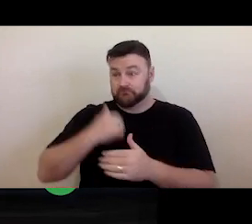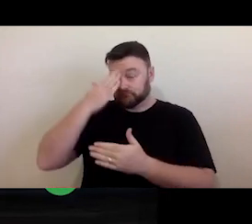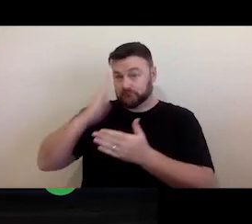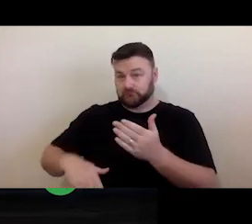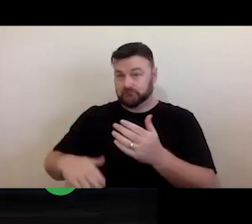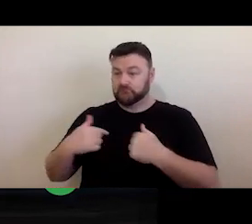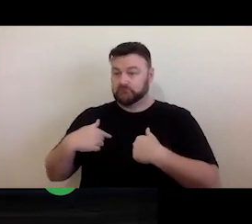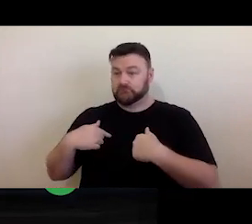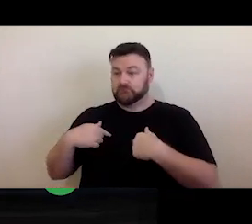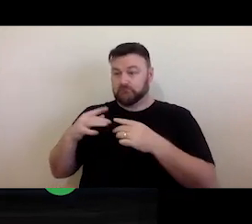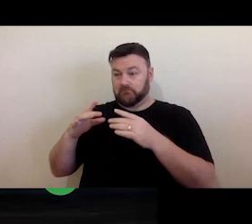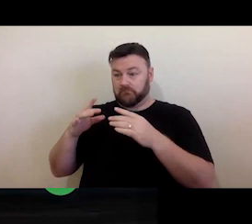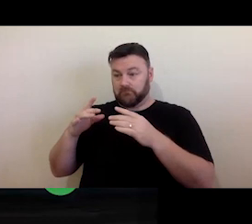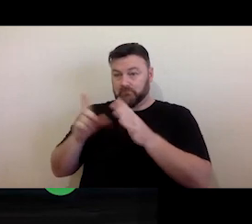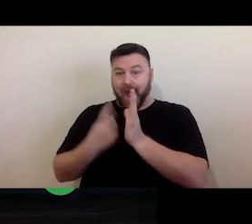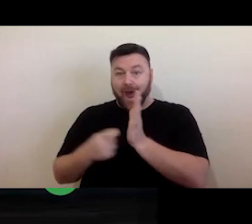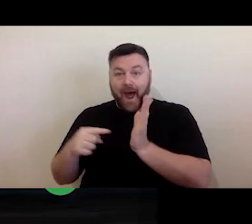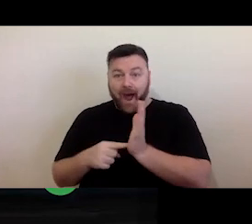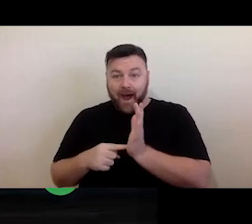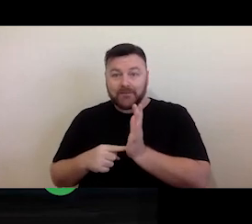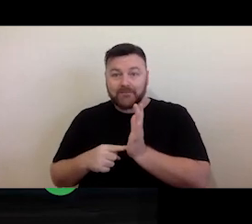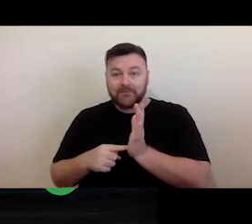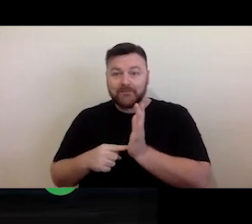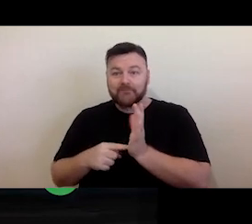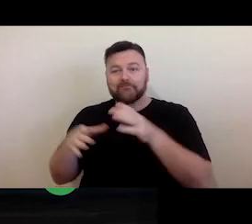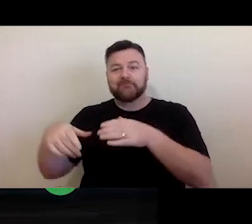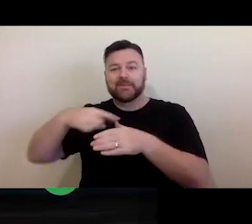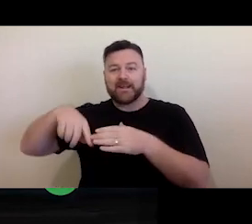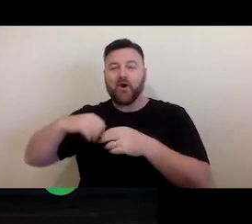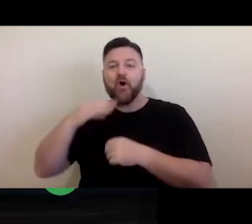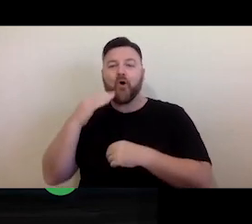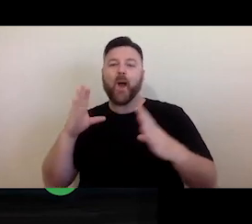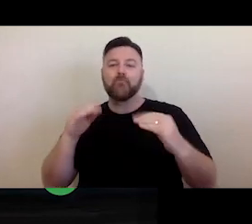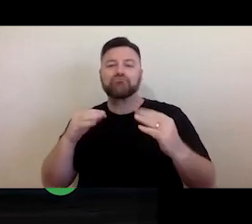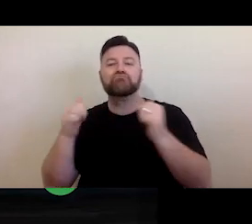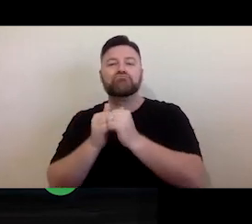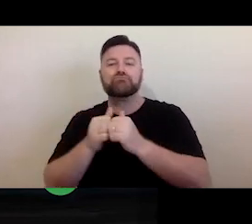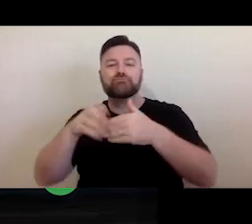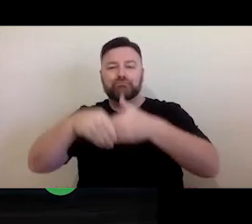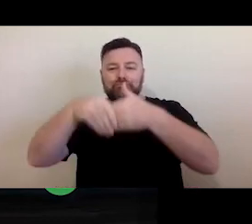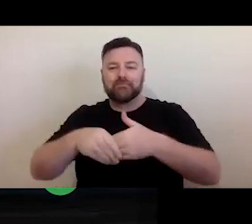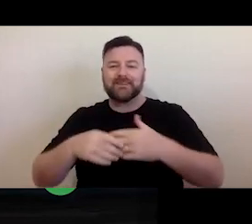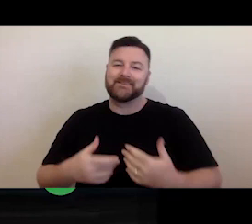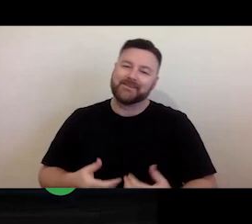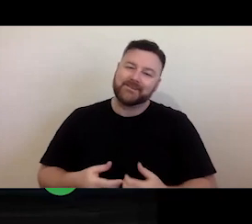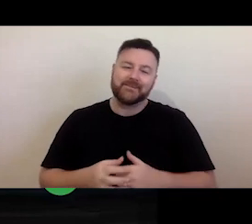sector often relies on oral arrangements. That - you know,